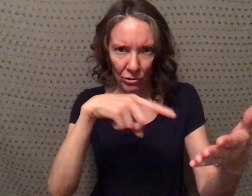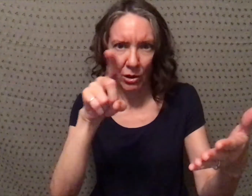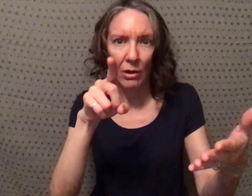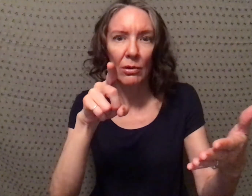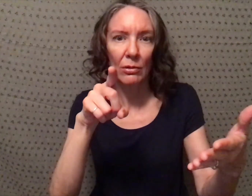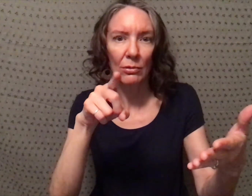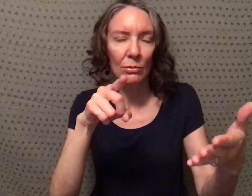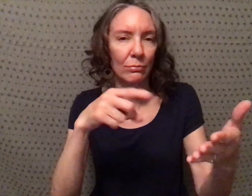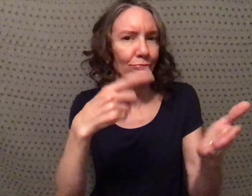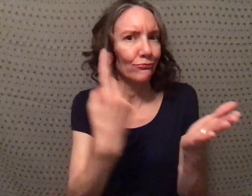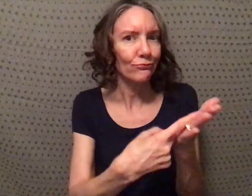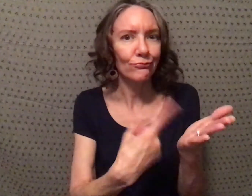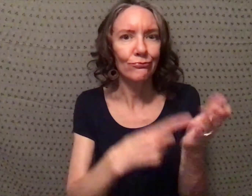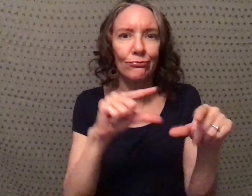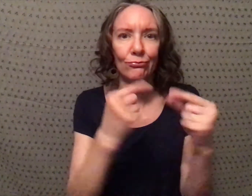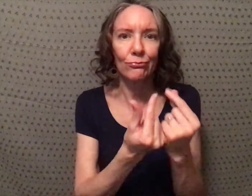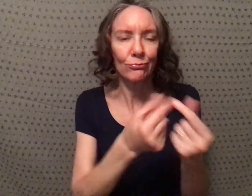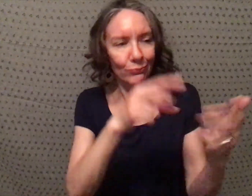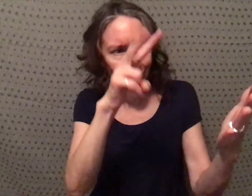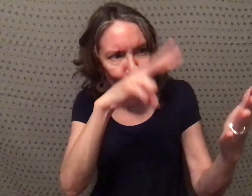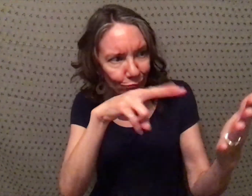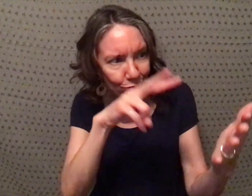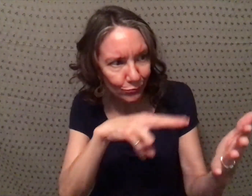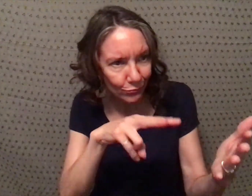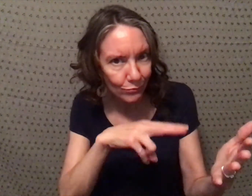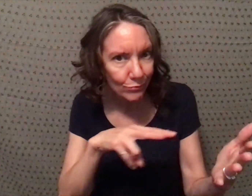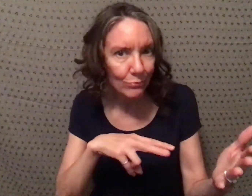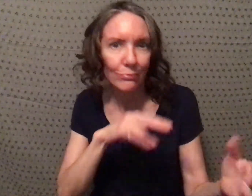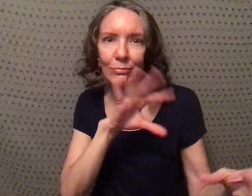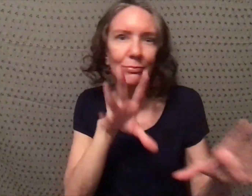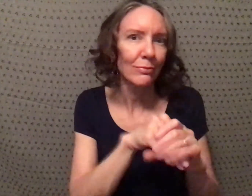If there's discussion groups, read them get involved,